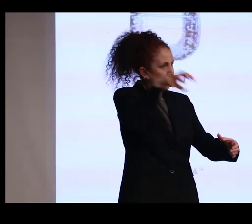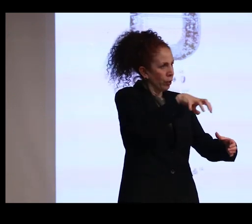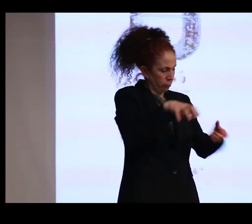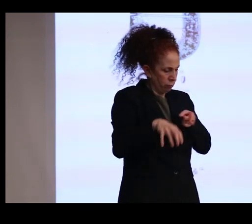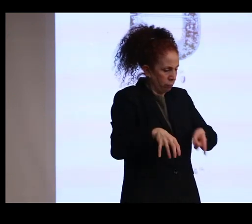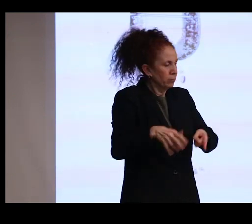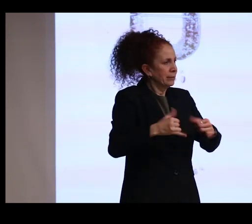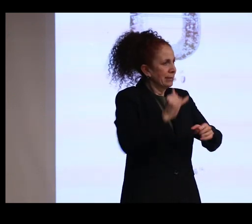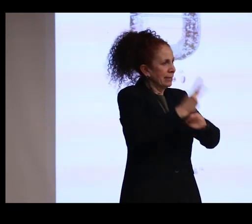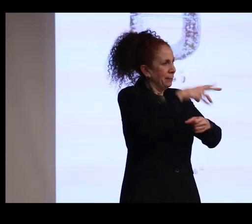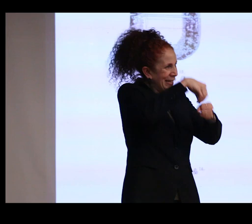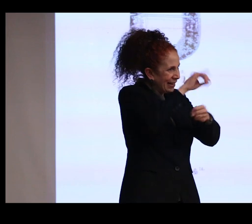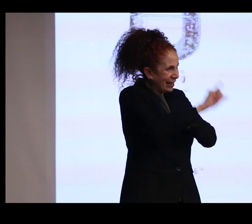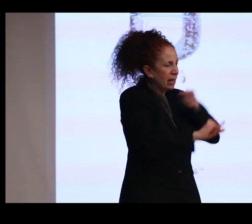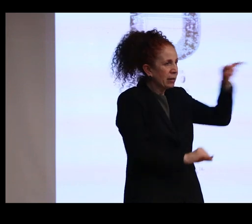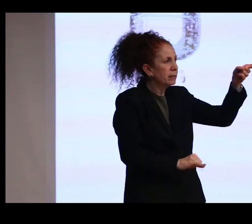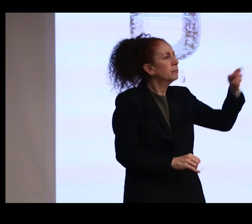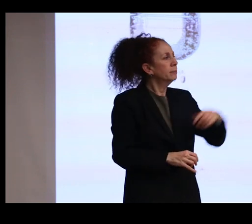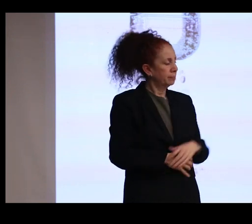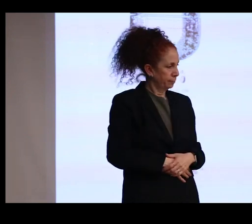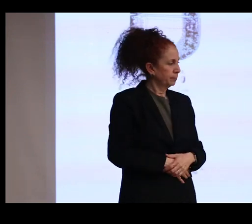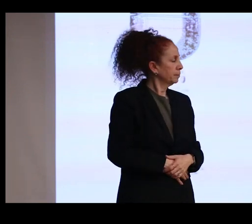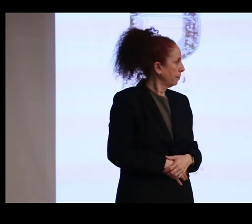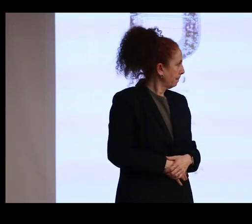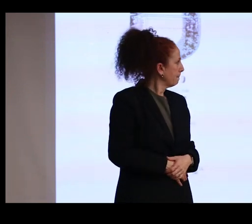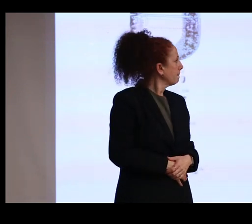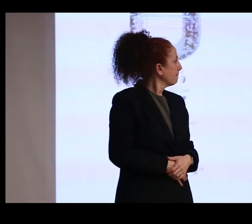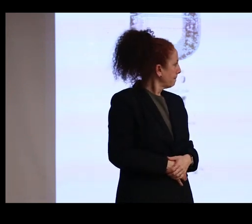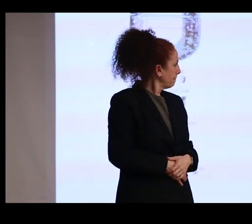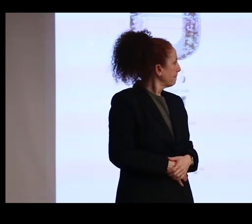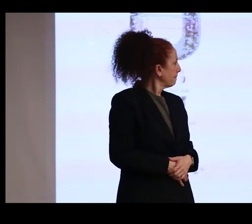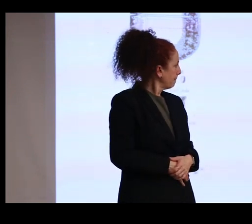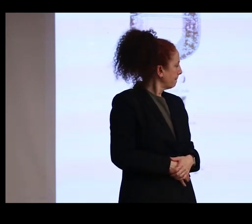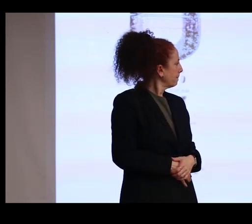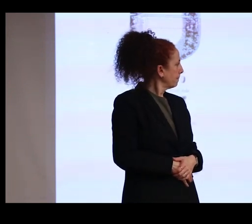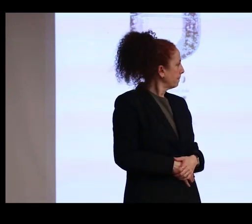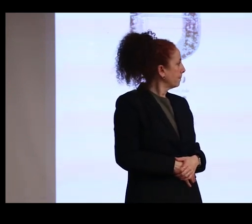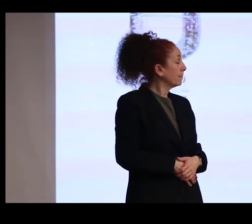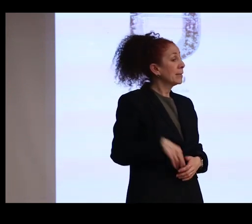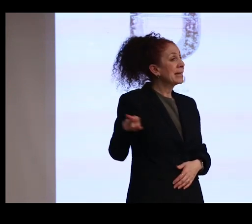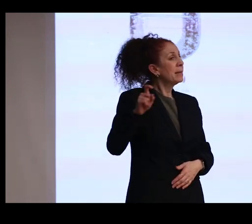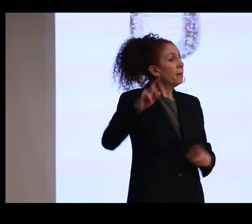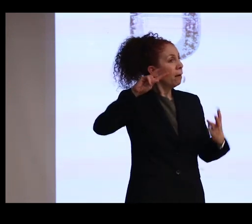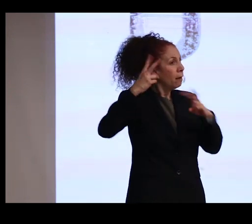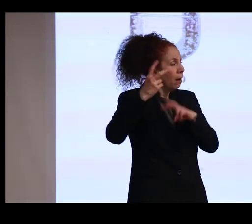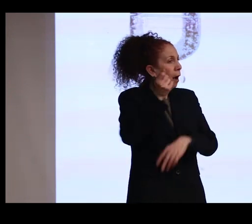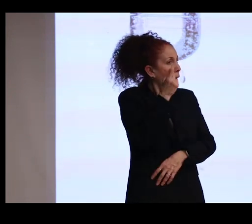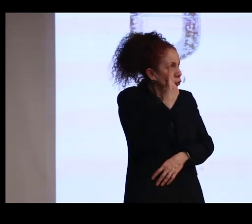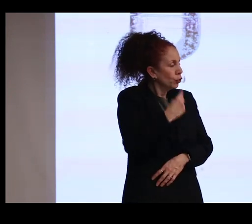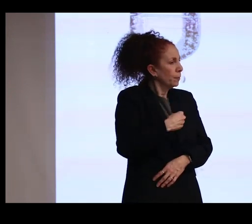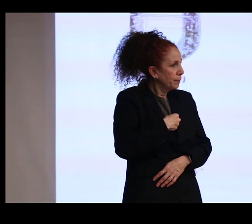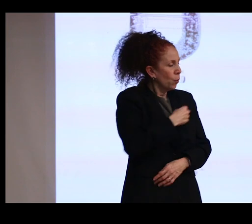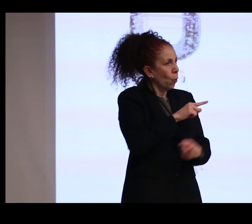and this reposes by itself in a drawer of a safe. He must have understood me for he states that I told him that nowadays it